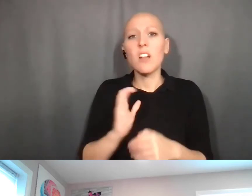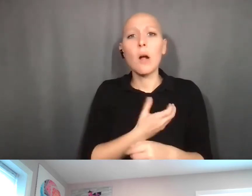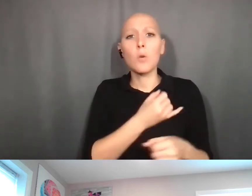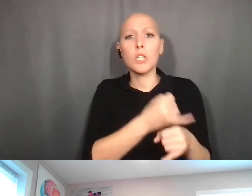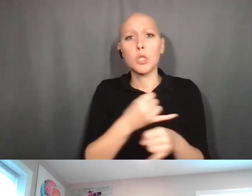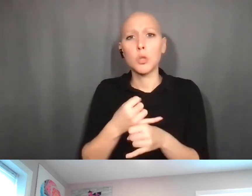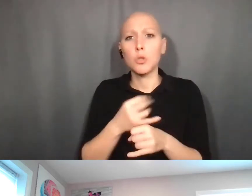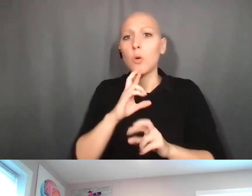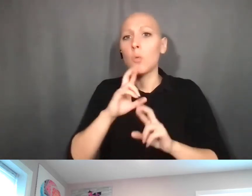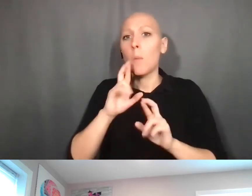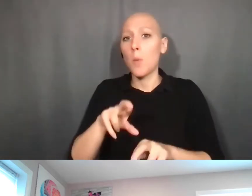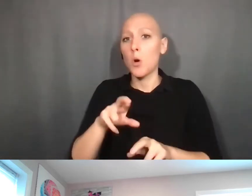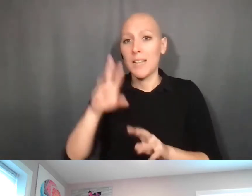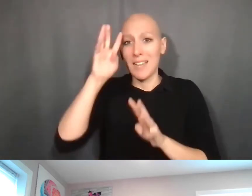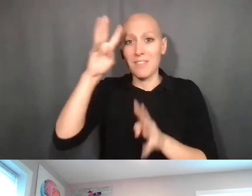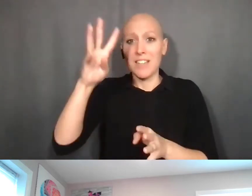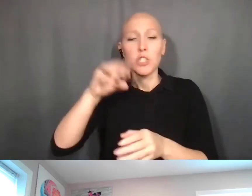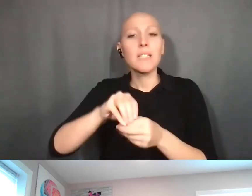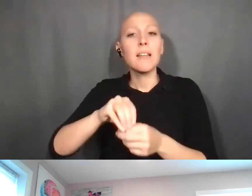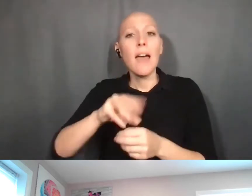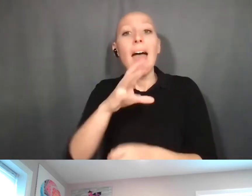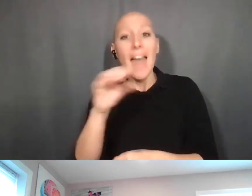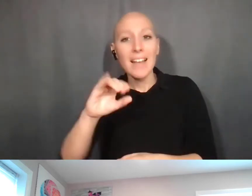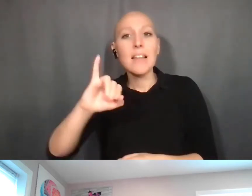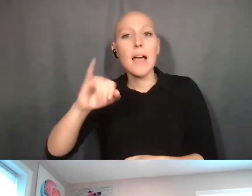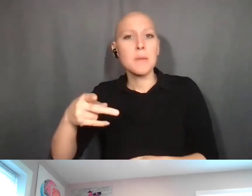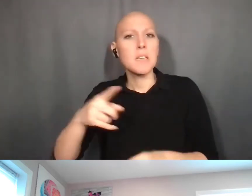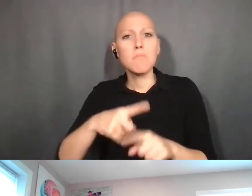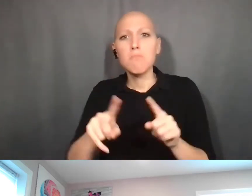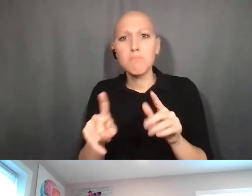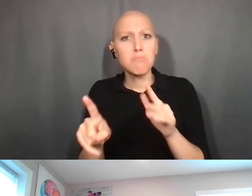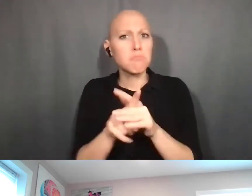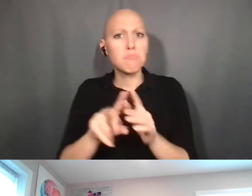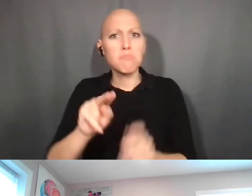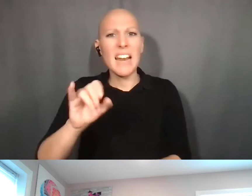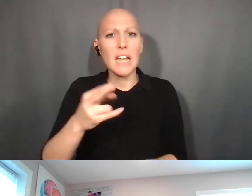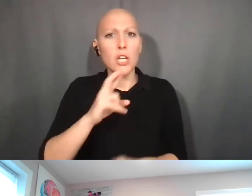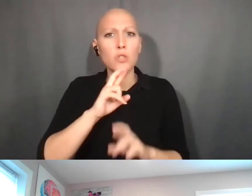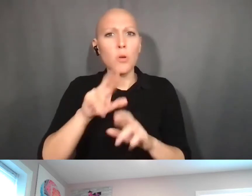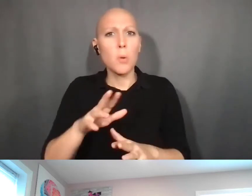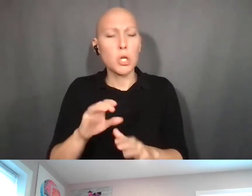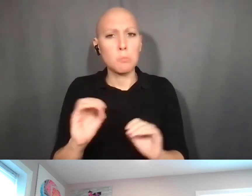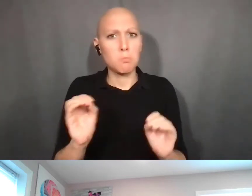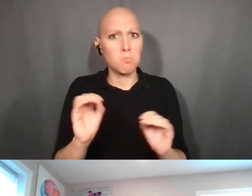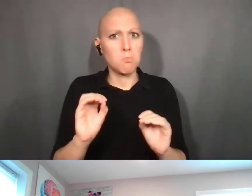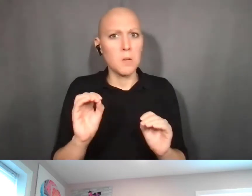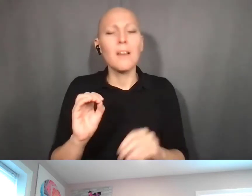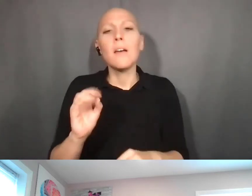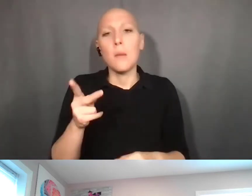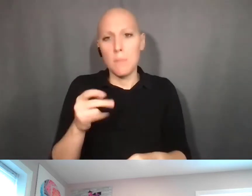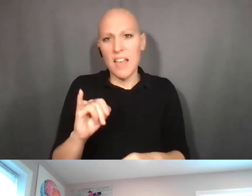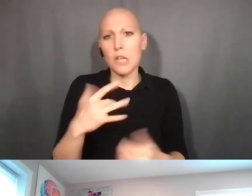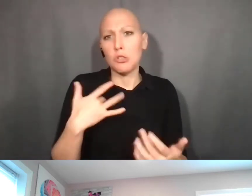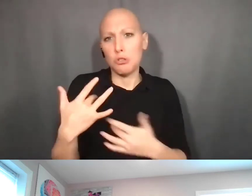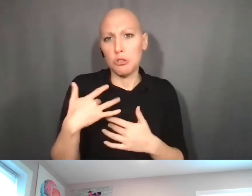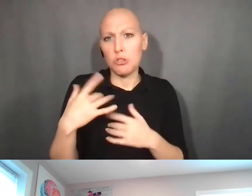but it's not showing up in NIH RePORTER. And the PI is concerned about their grant running out. So do y'all know where NIH